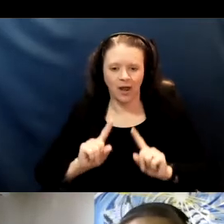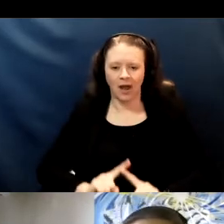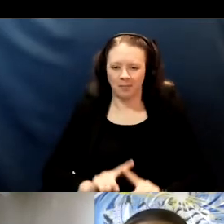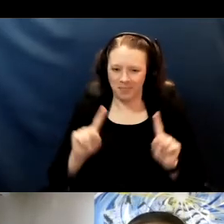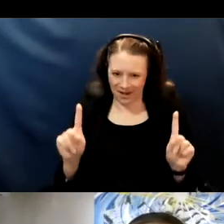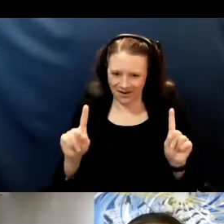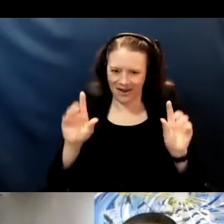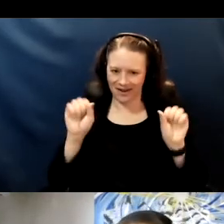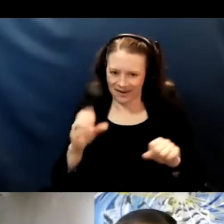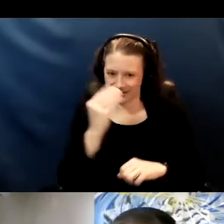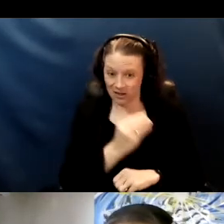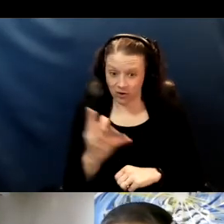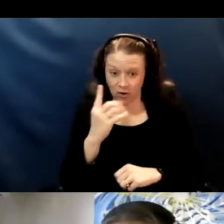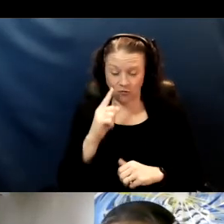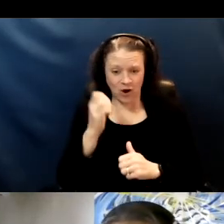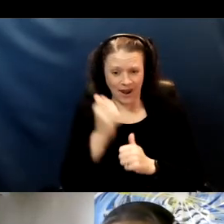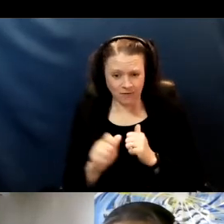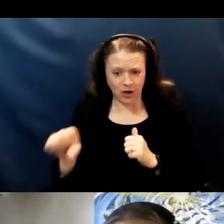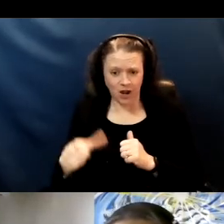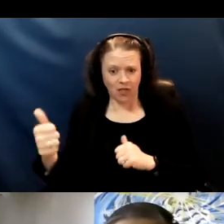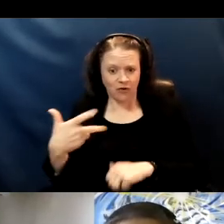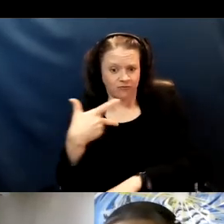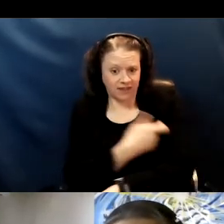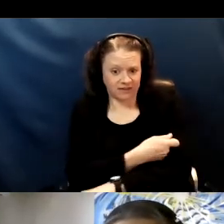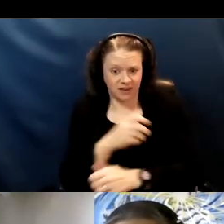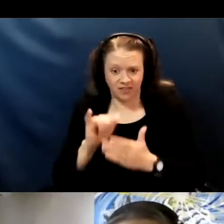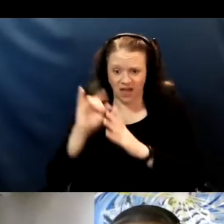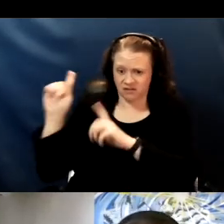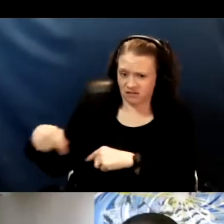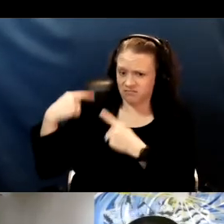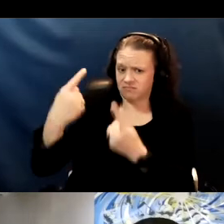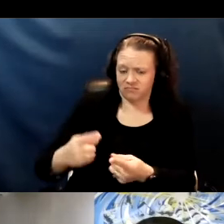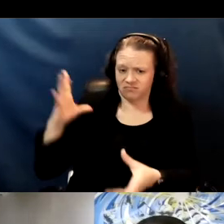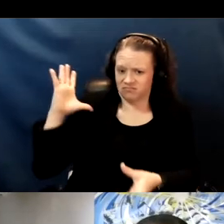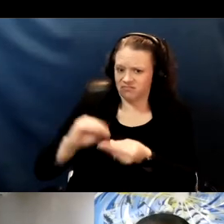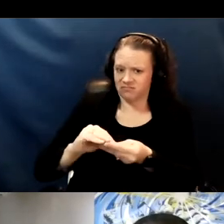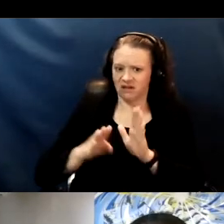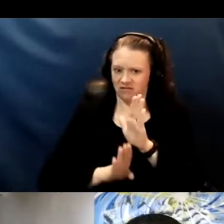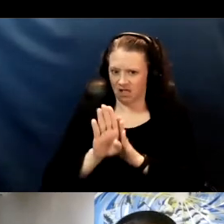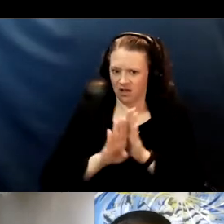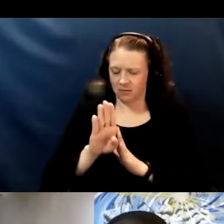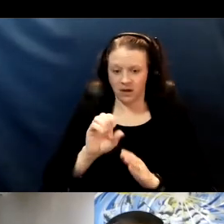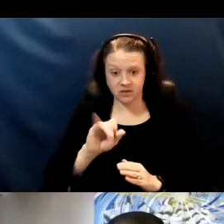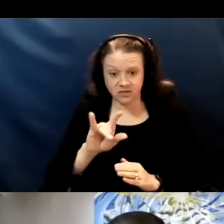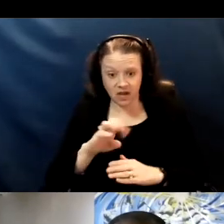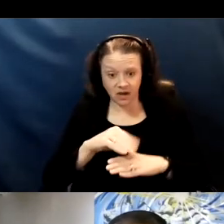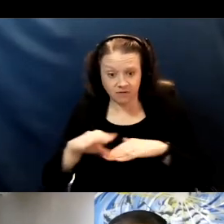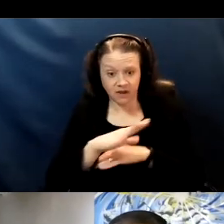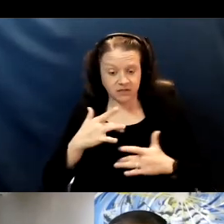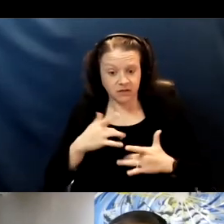that for every other vaccine that has ever been developed the side effects tend to appear within the first two months.